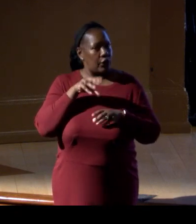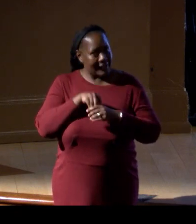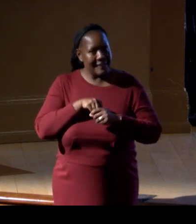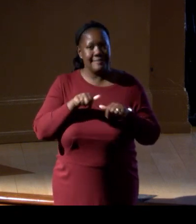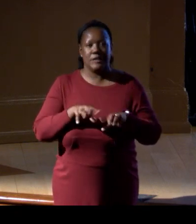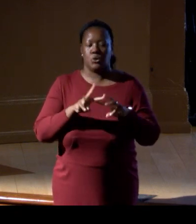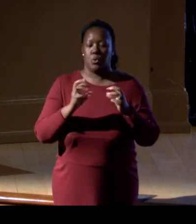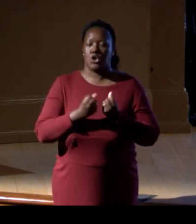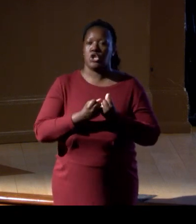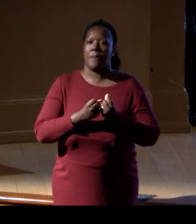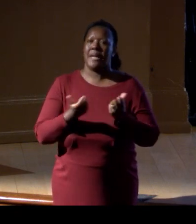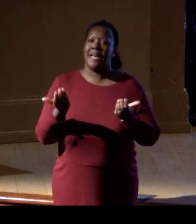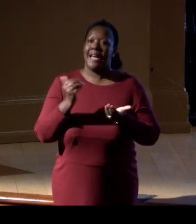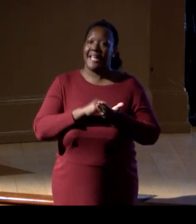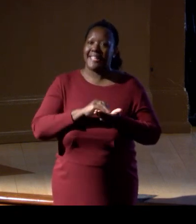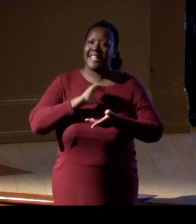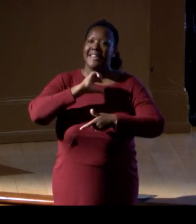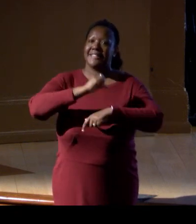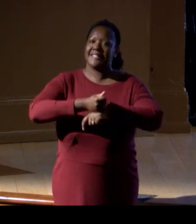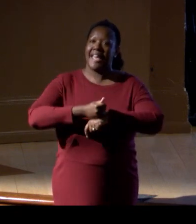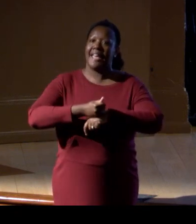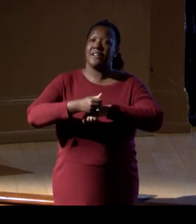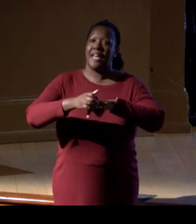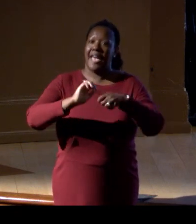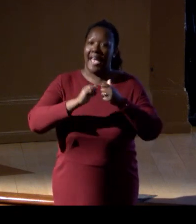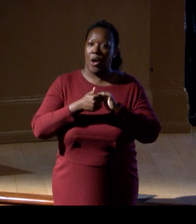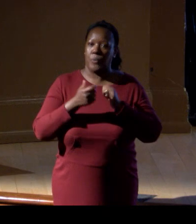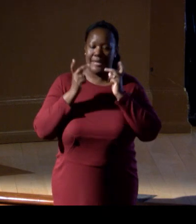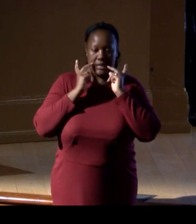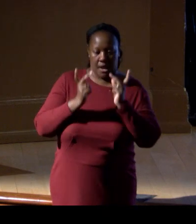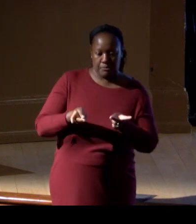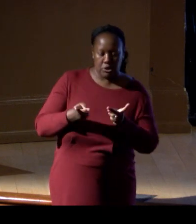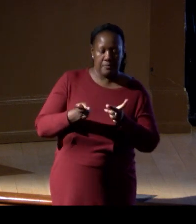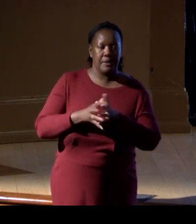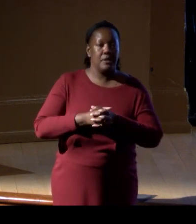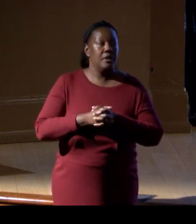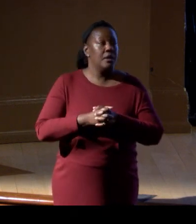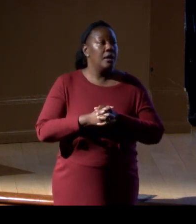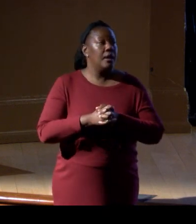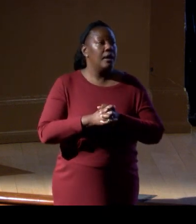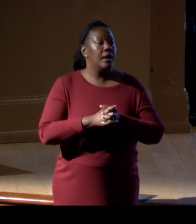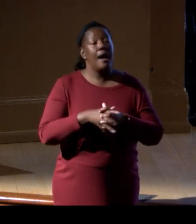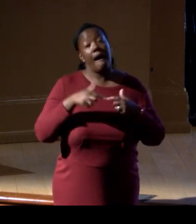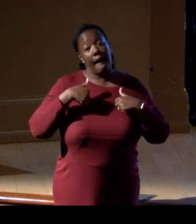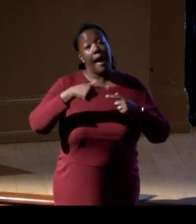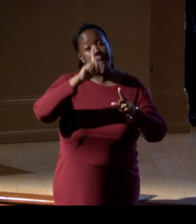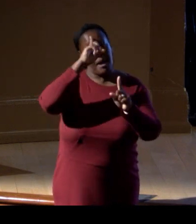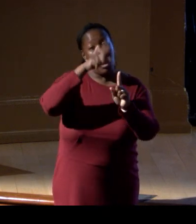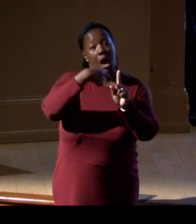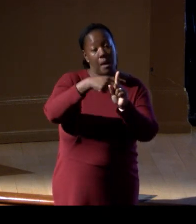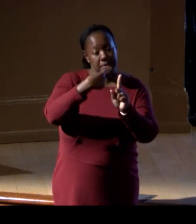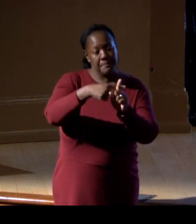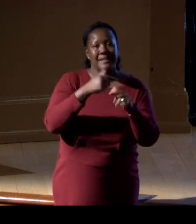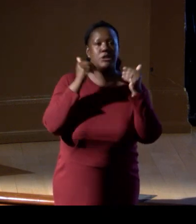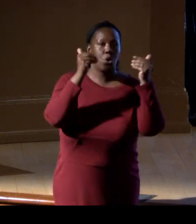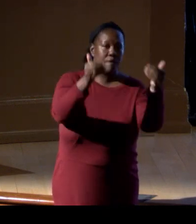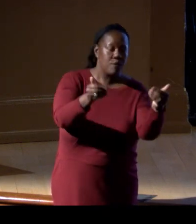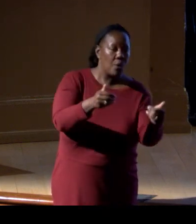Again, gives a framework in which these observations can be housed. So I'm optimistic going forward. Than you for this great, great meeting,